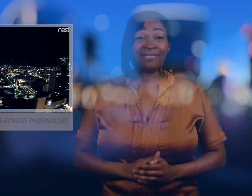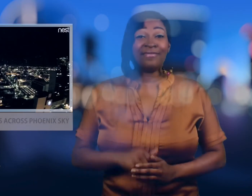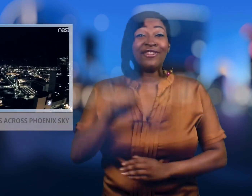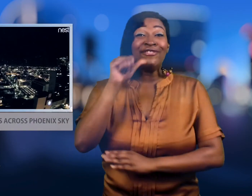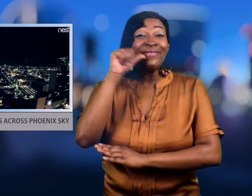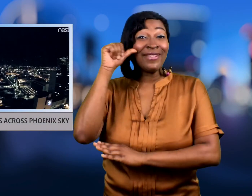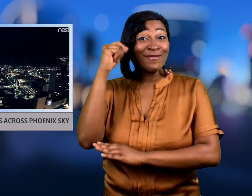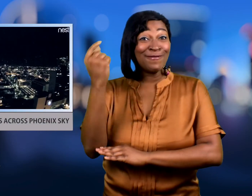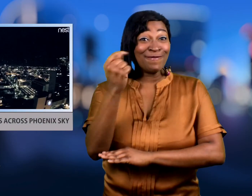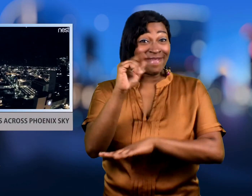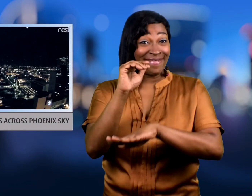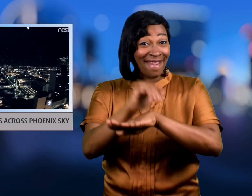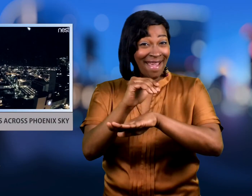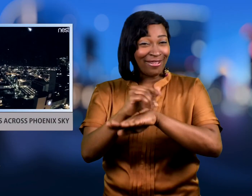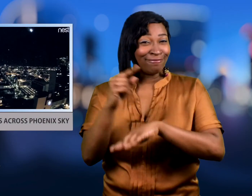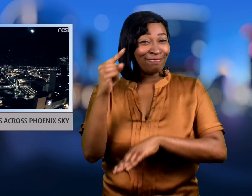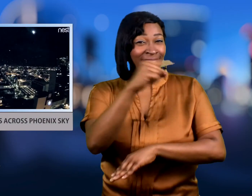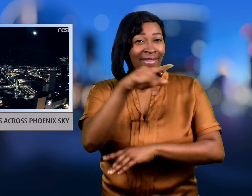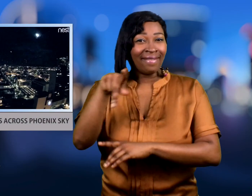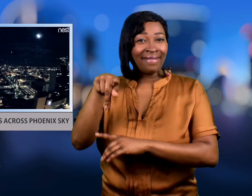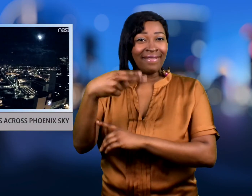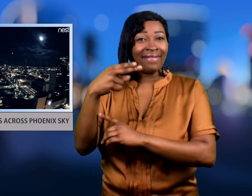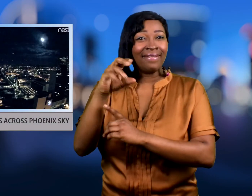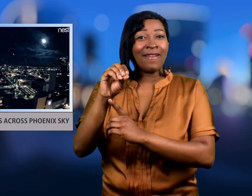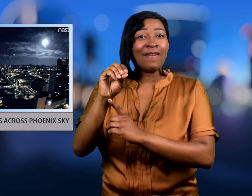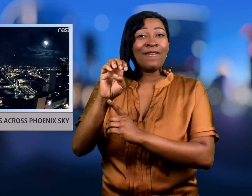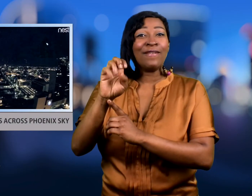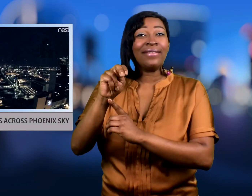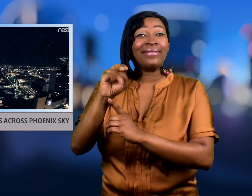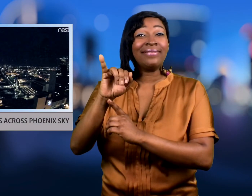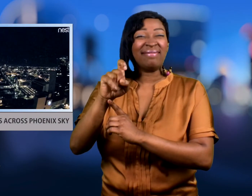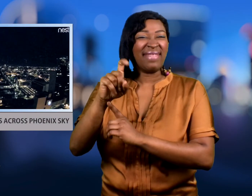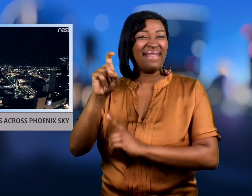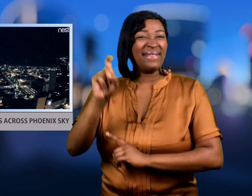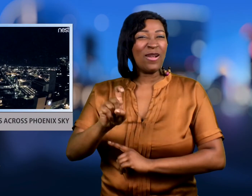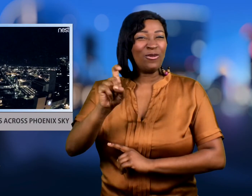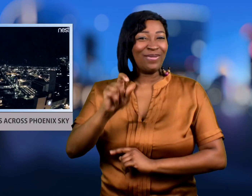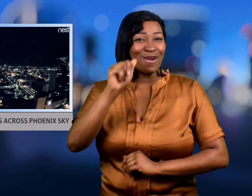A possible meteor shower lit up the skies over Phoenix